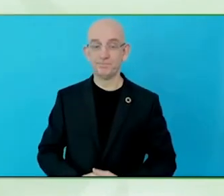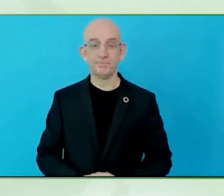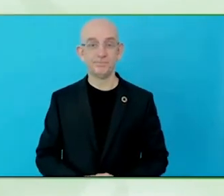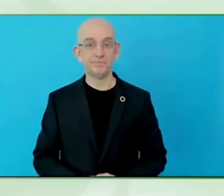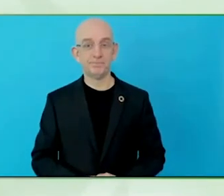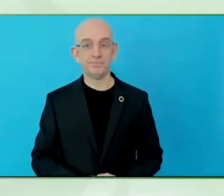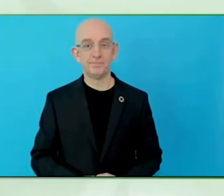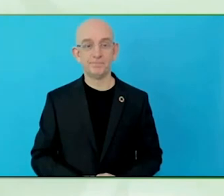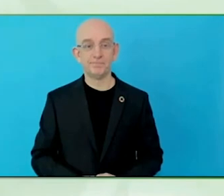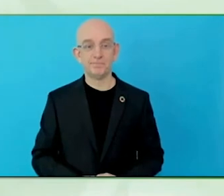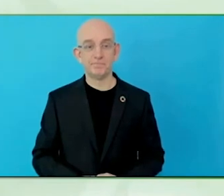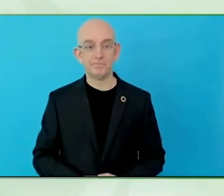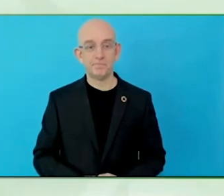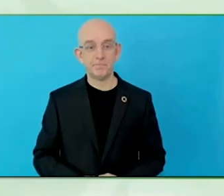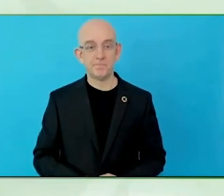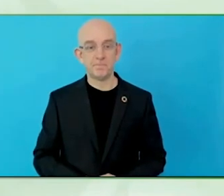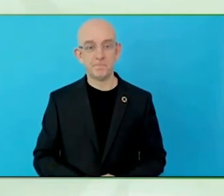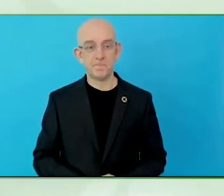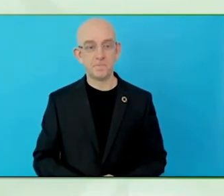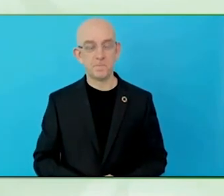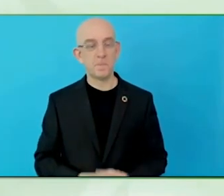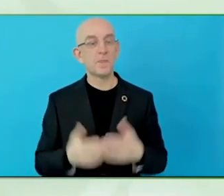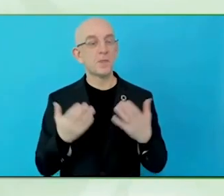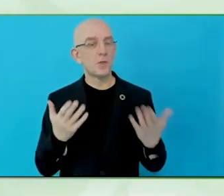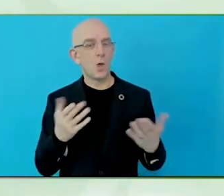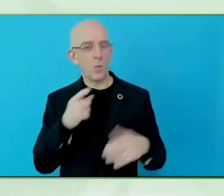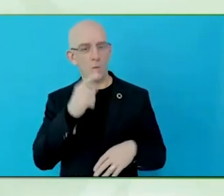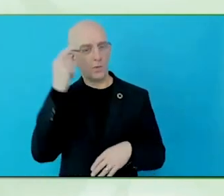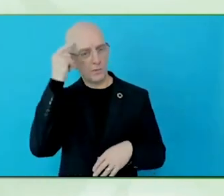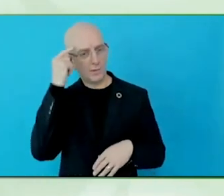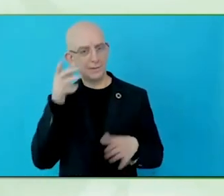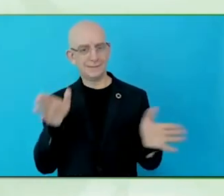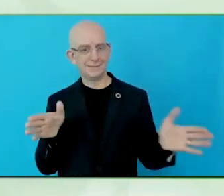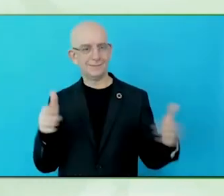There are very amazing assistive technology solutions that are